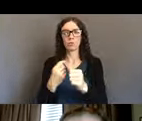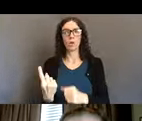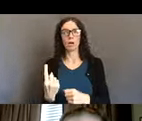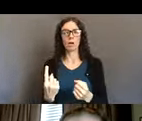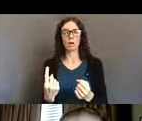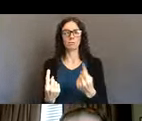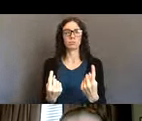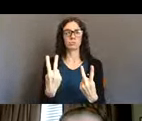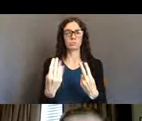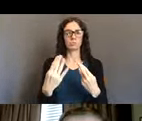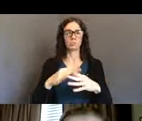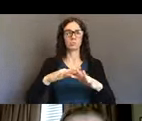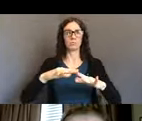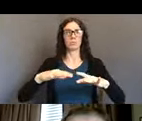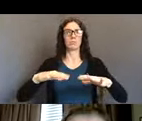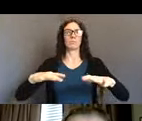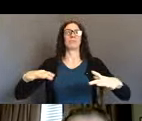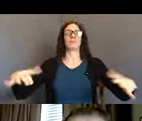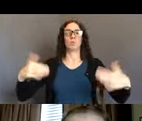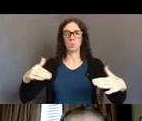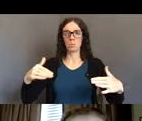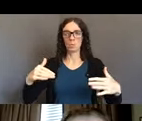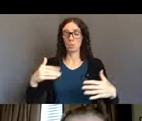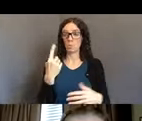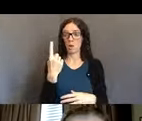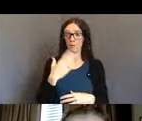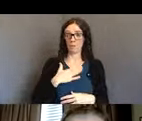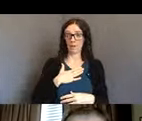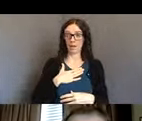one of my worst fears that literally kept me up at night